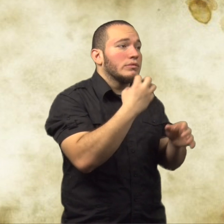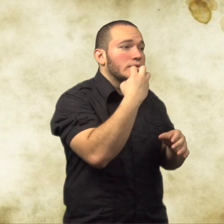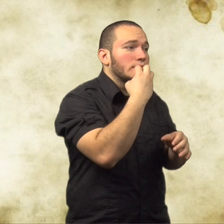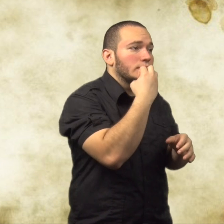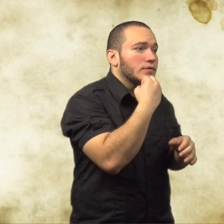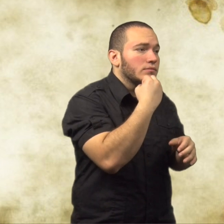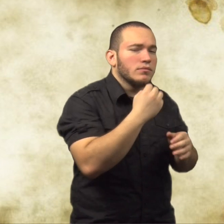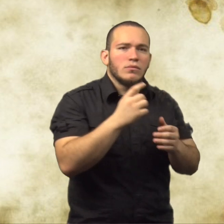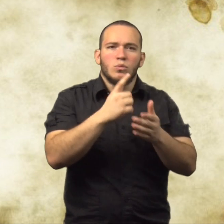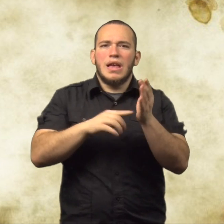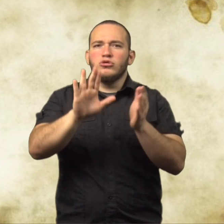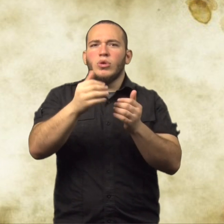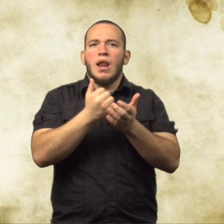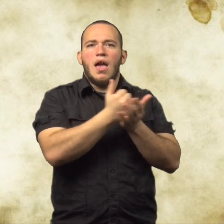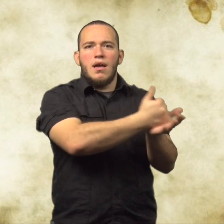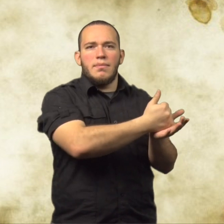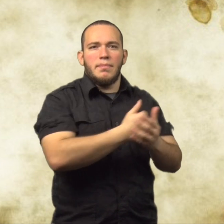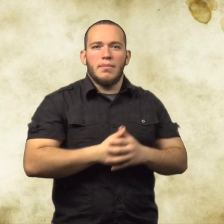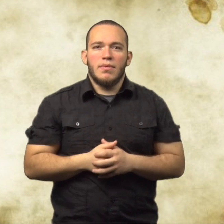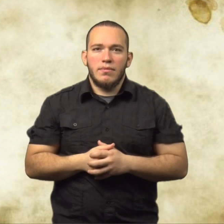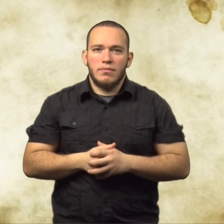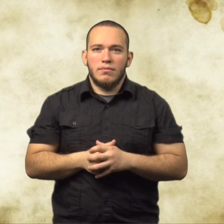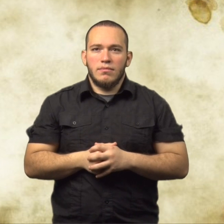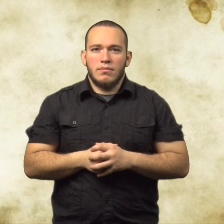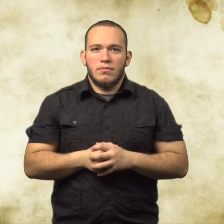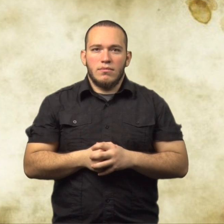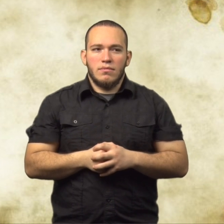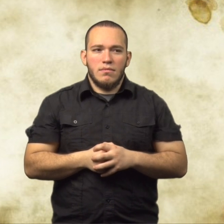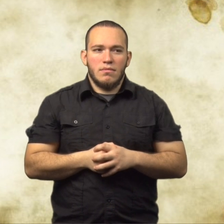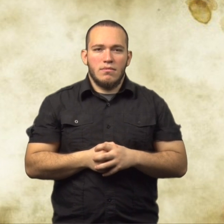Have you had somebody lose something they care about? How did you help them?